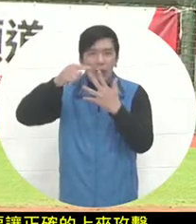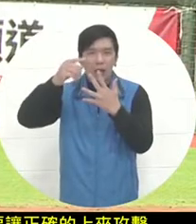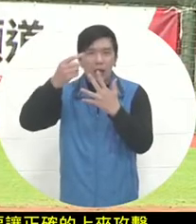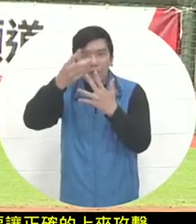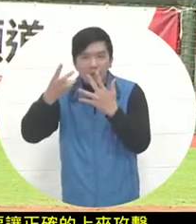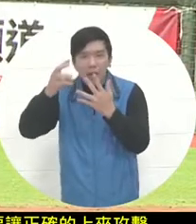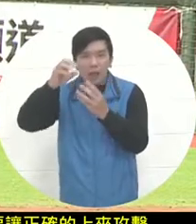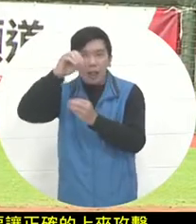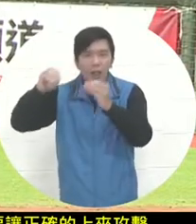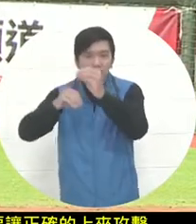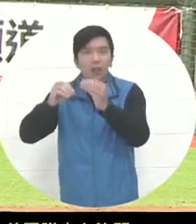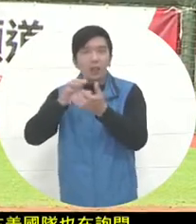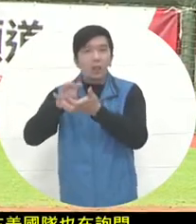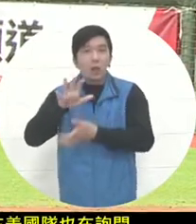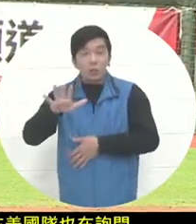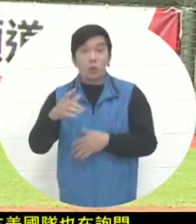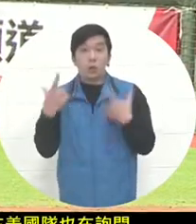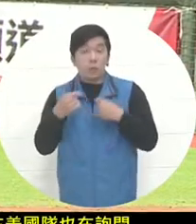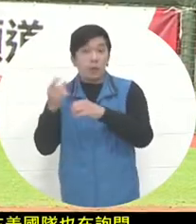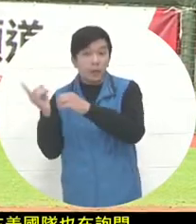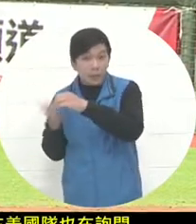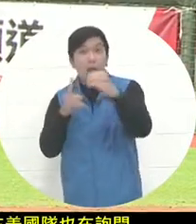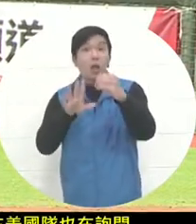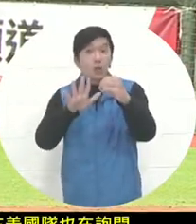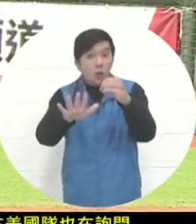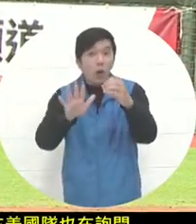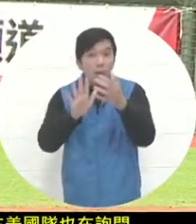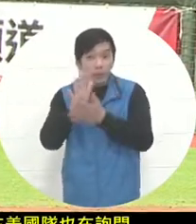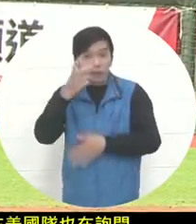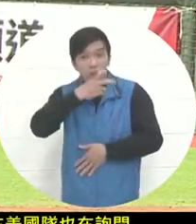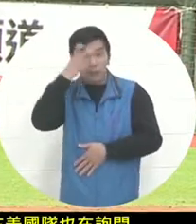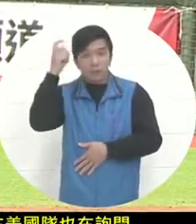has obviously caused a sequencing error. After that, you can come to appeal